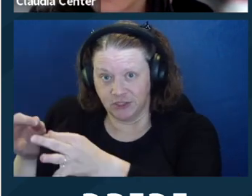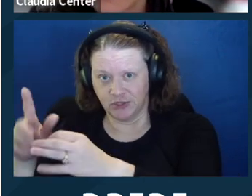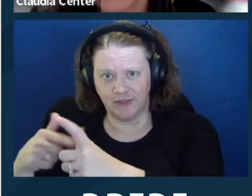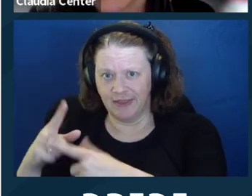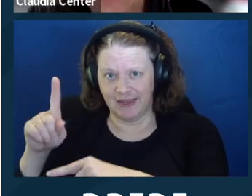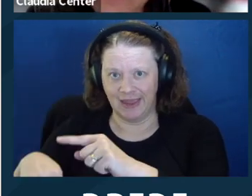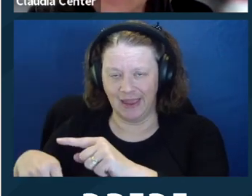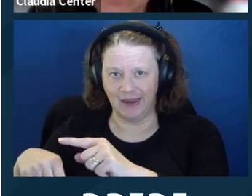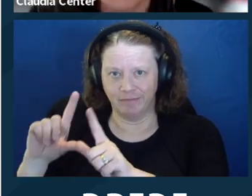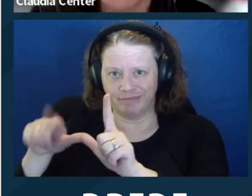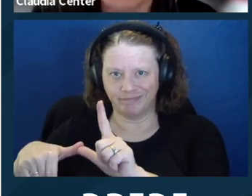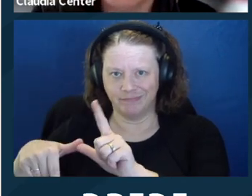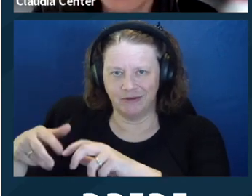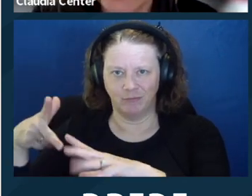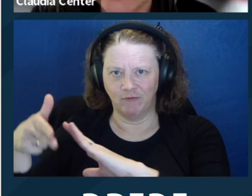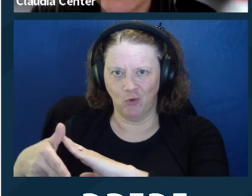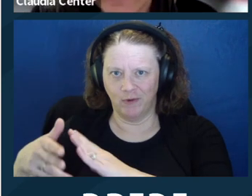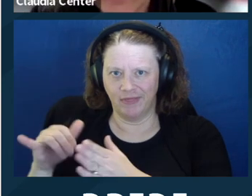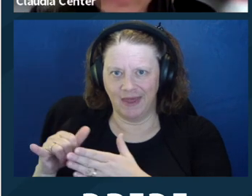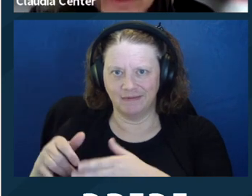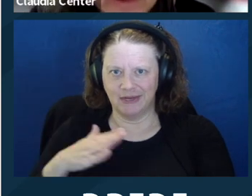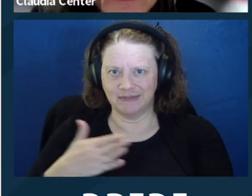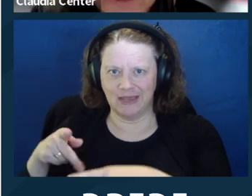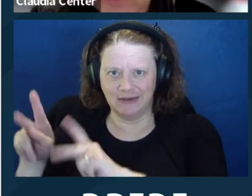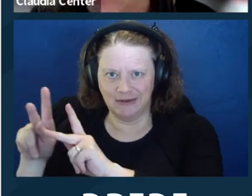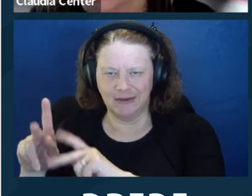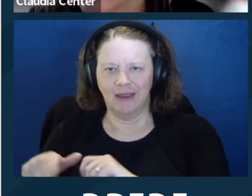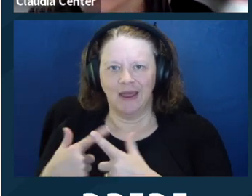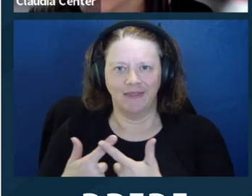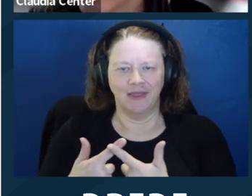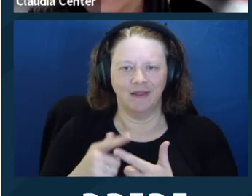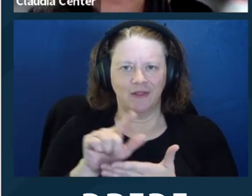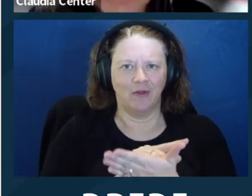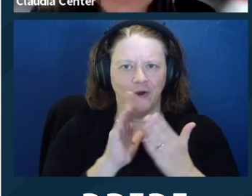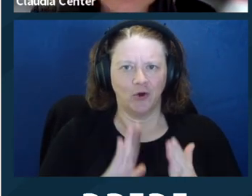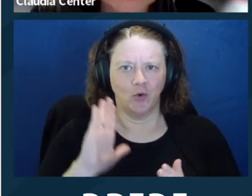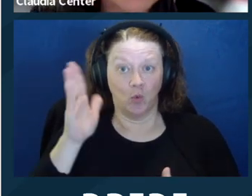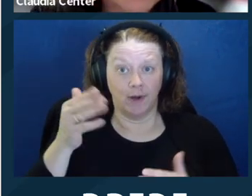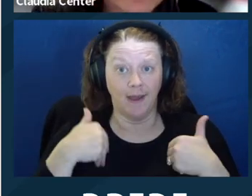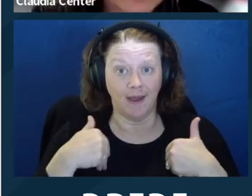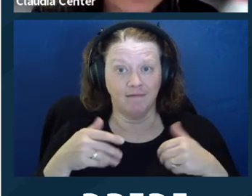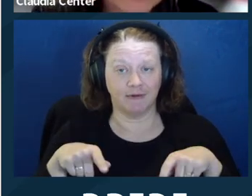the consent to go ahead with the disclosure of confidential information.